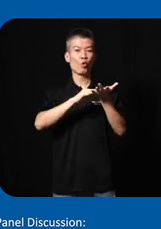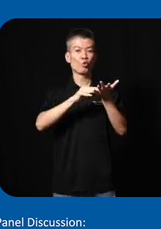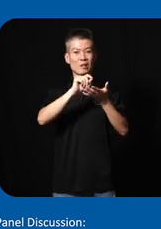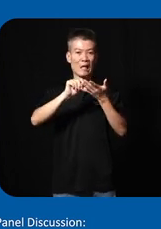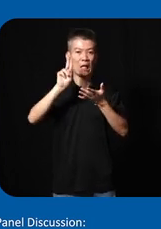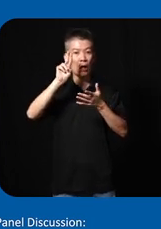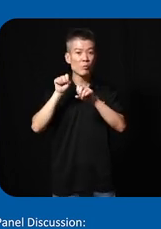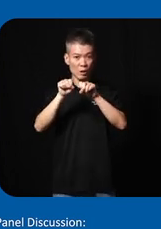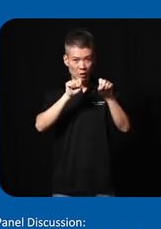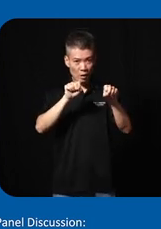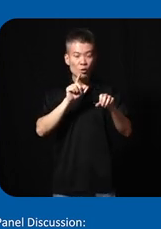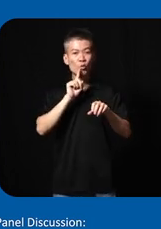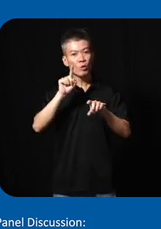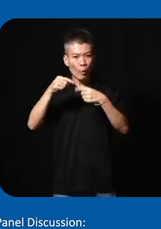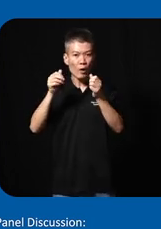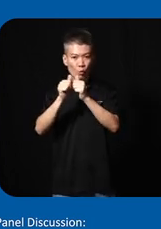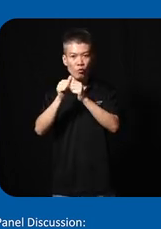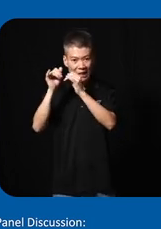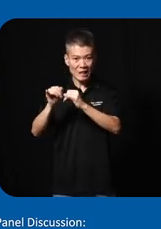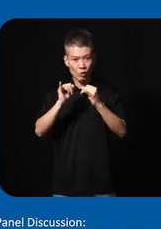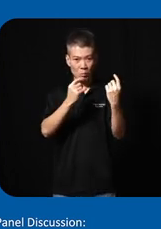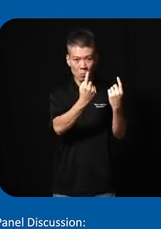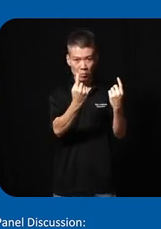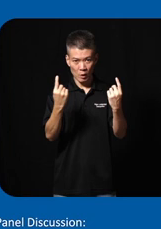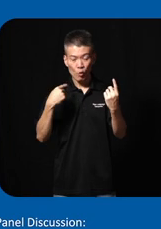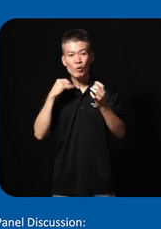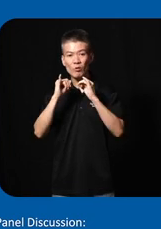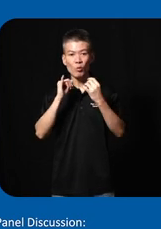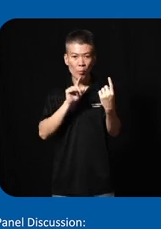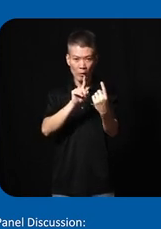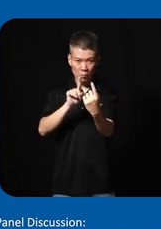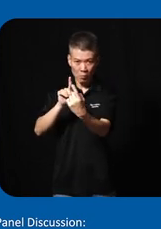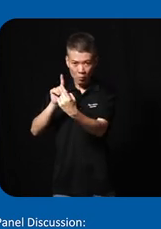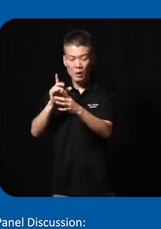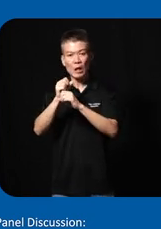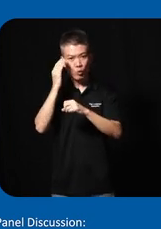system and we really went with individuals who we interviewed one by one got to know on